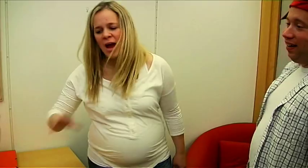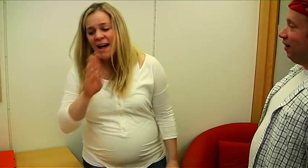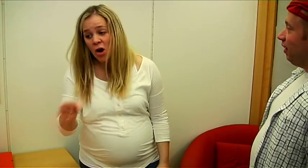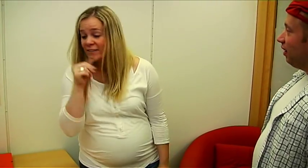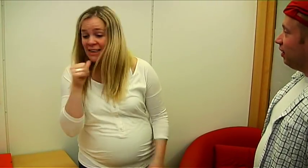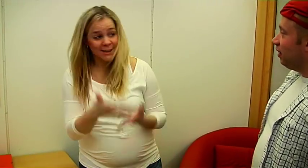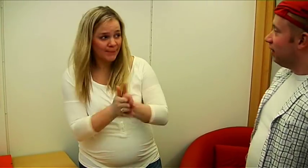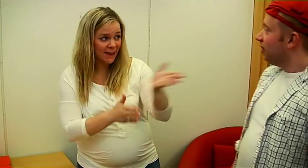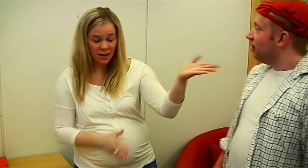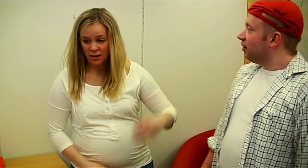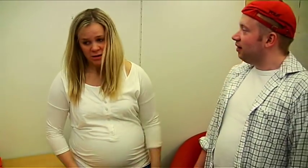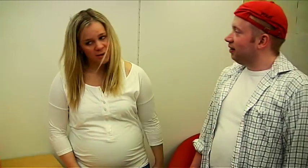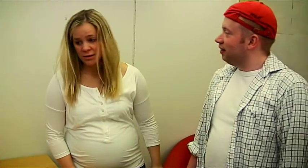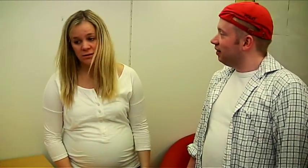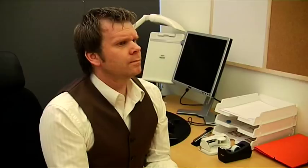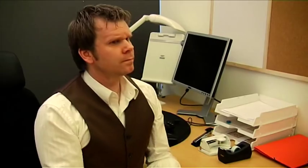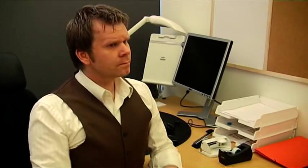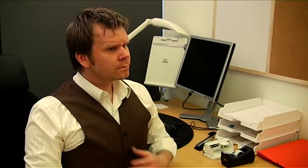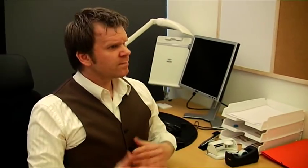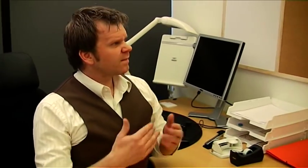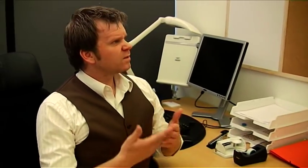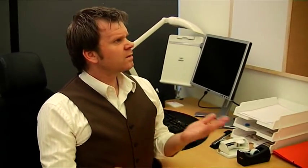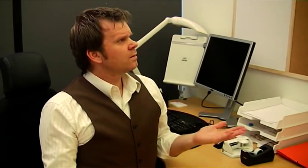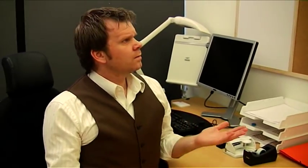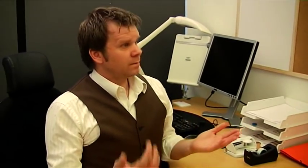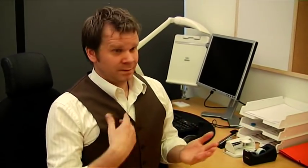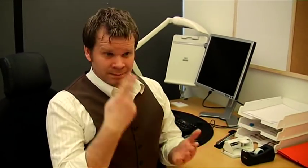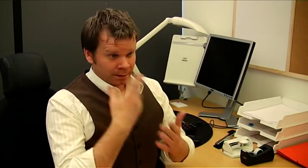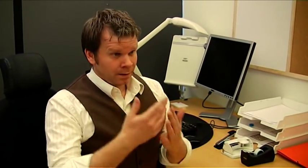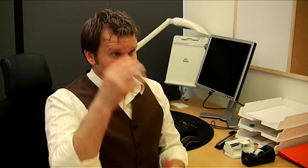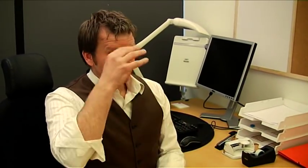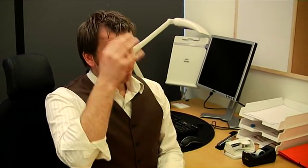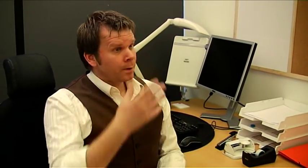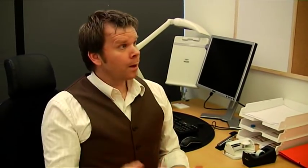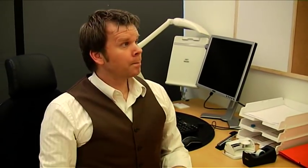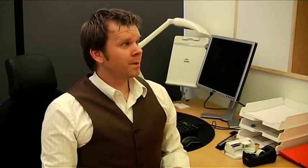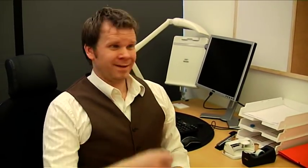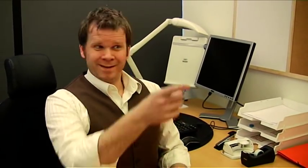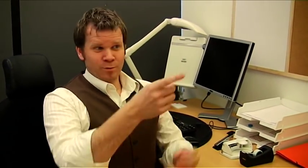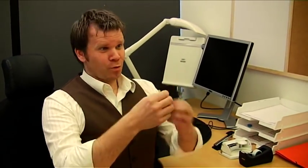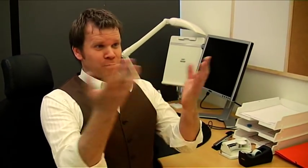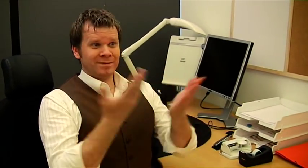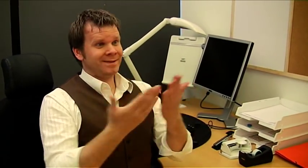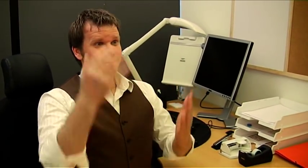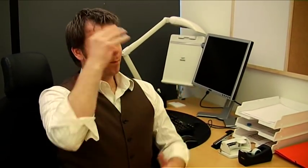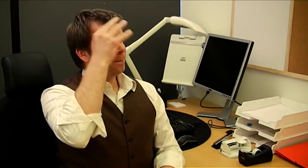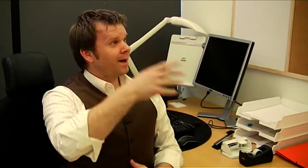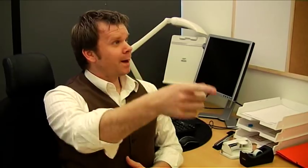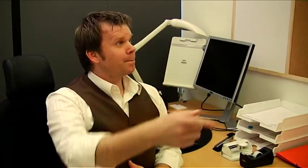You can't be serious about Felix joining us? Why not, I don't see any problem with this. He won't cause any trouble anyways.